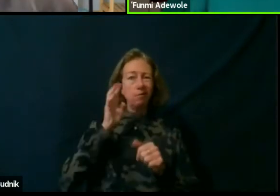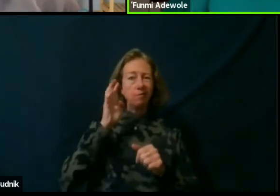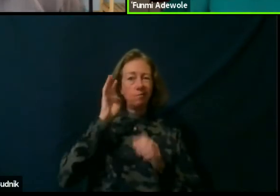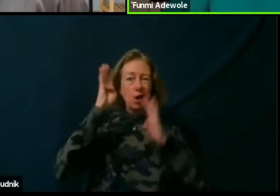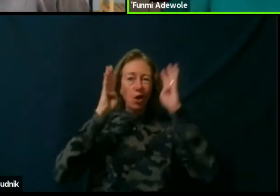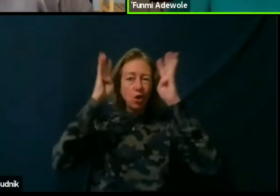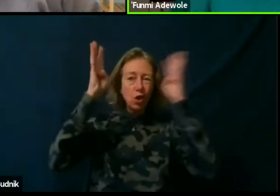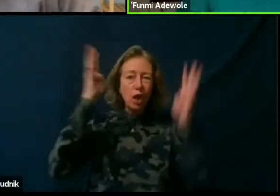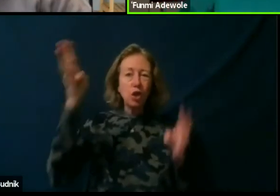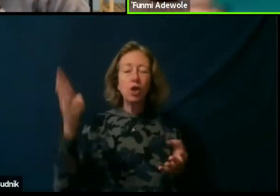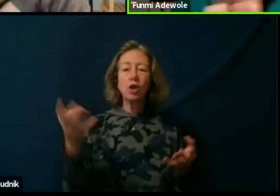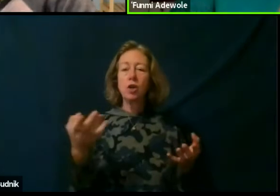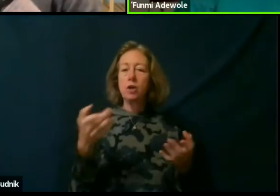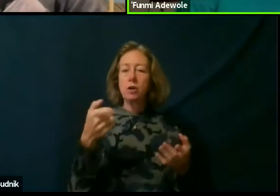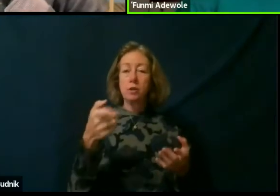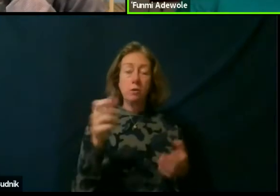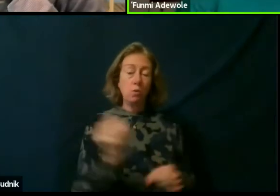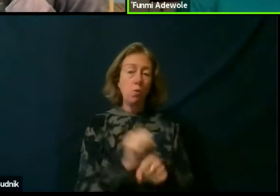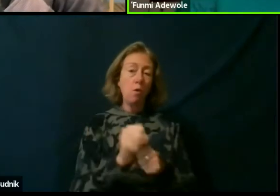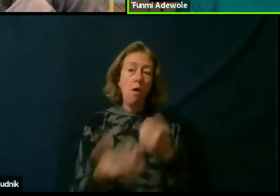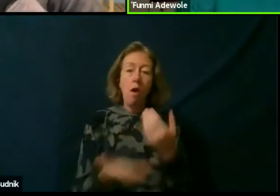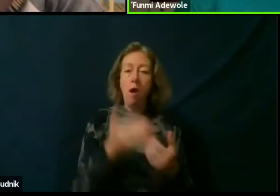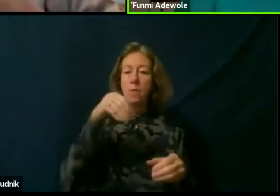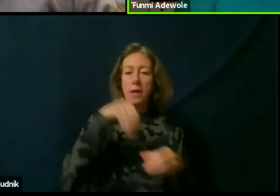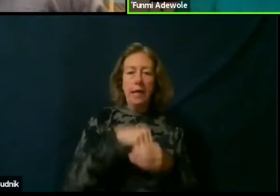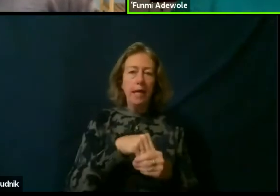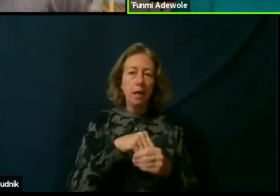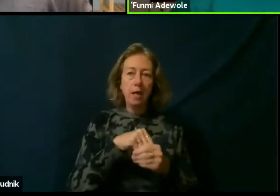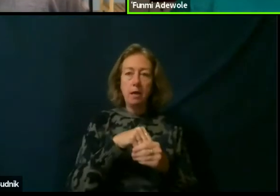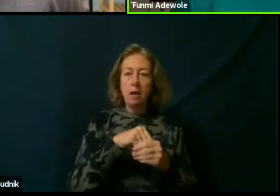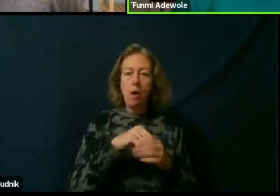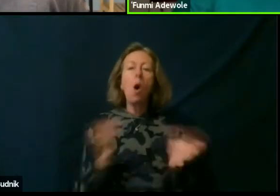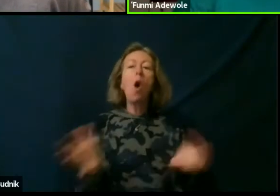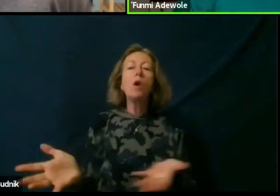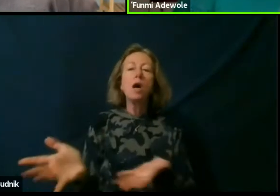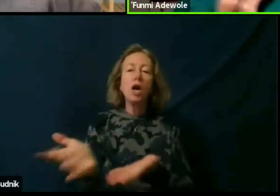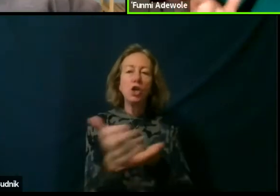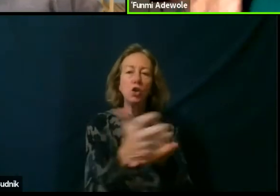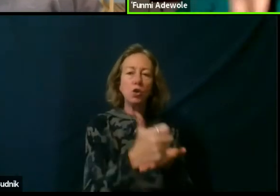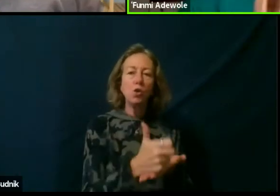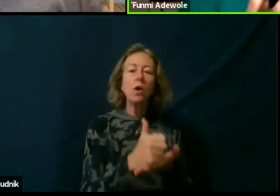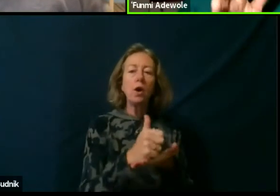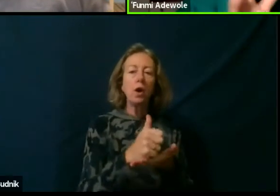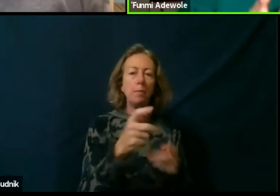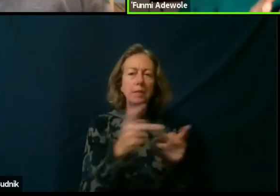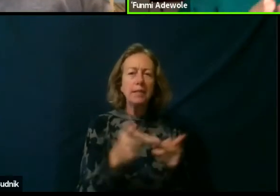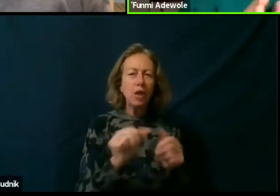to work almost in a curatorial position of how do we frame the production?